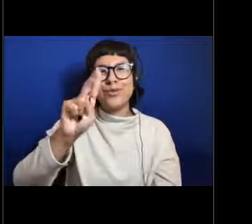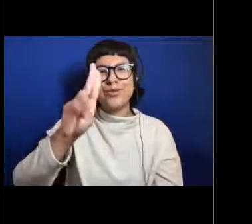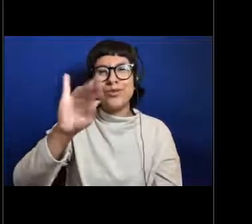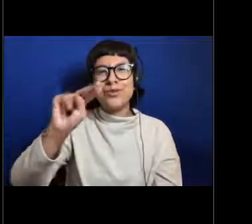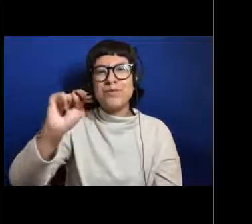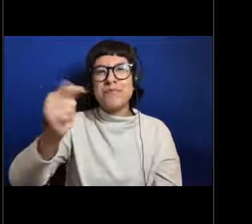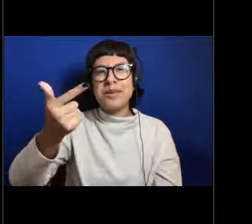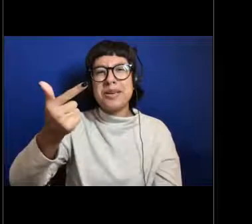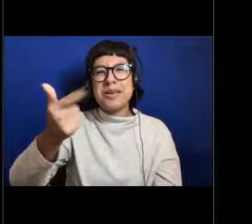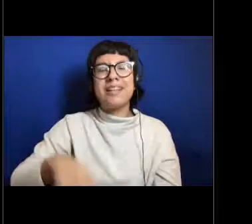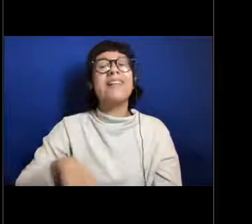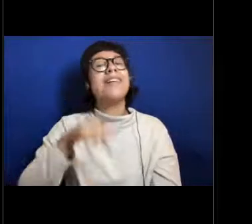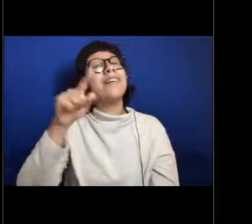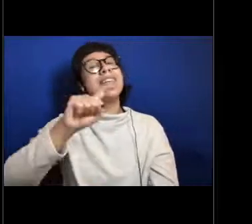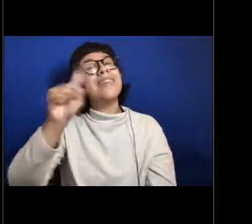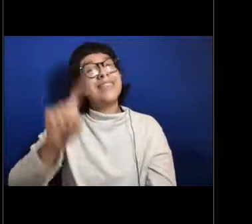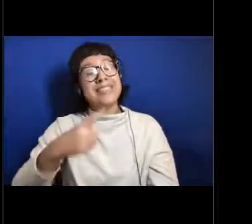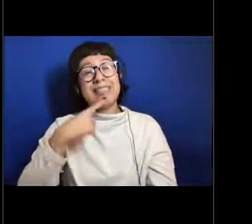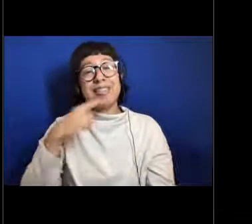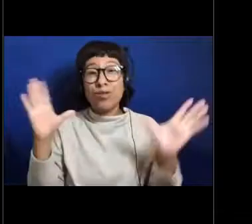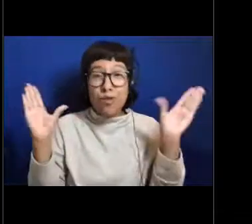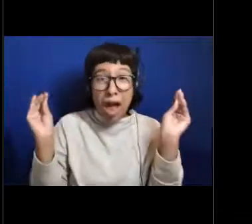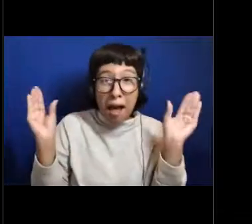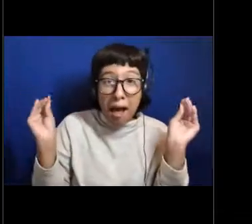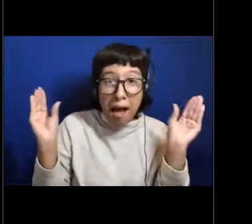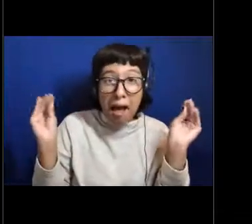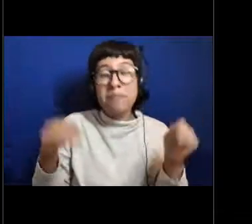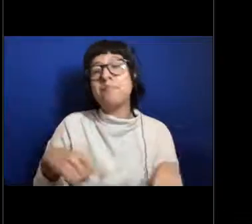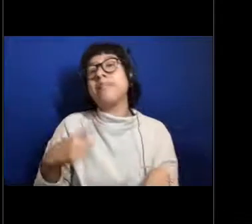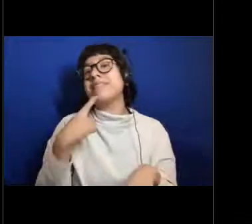Texas says a crab. Eve says a daddy long-legs